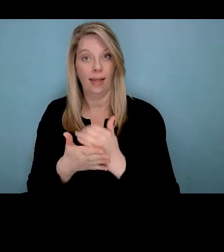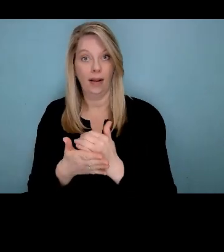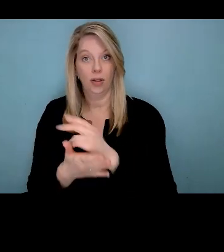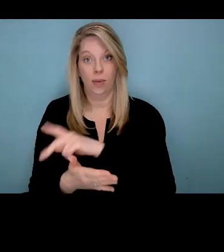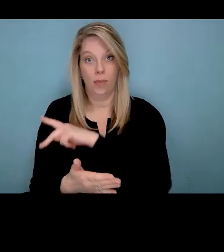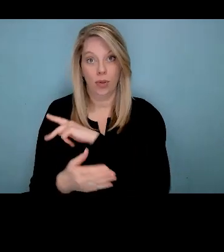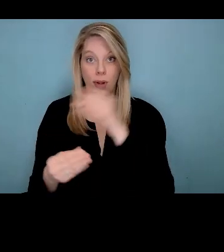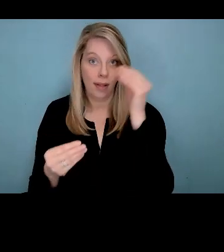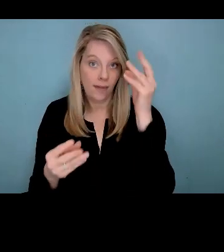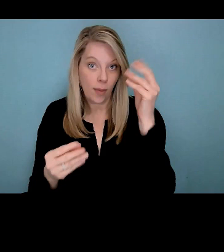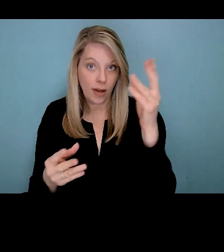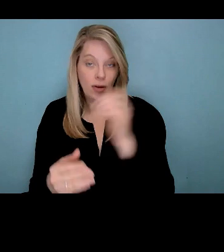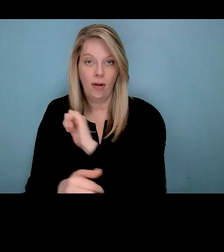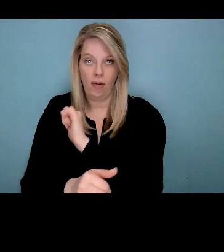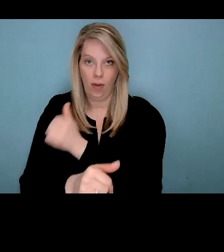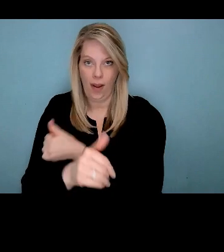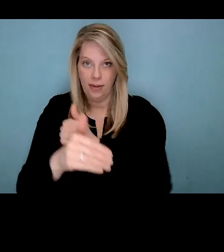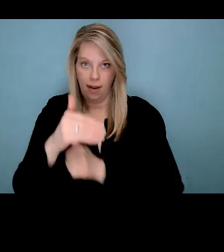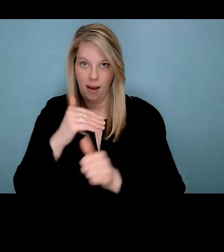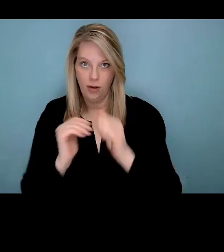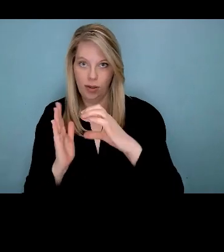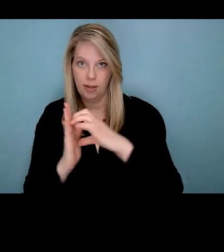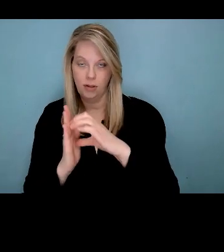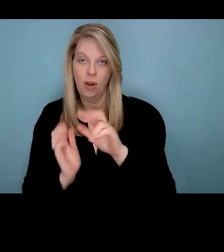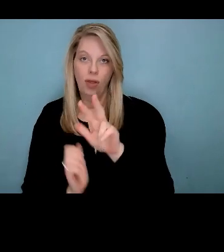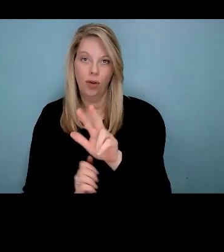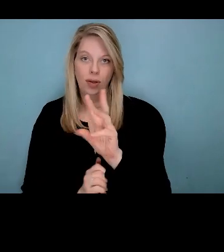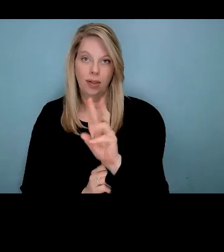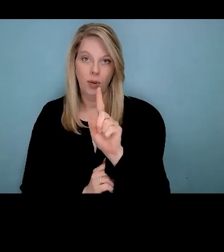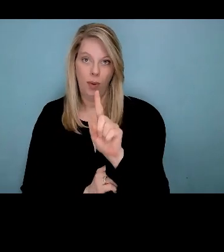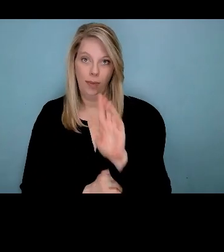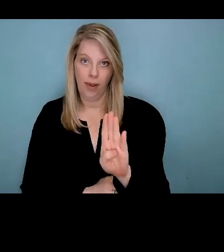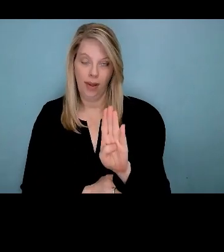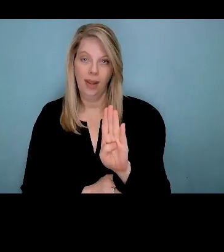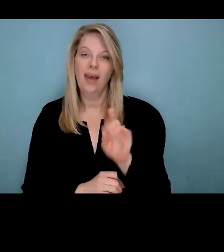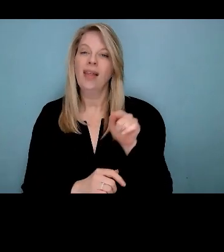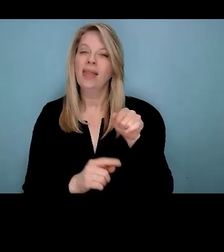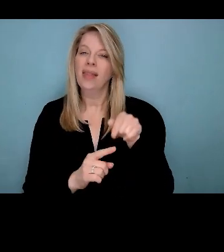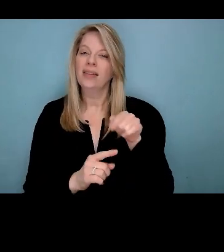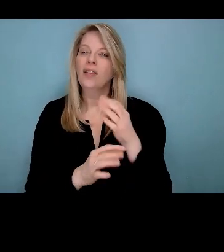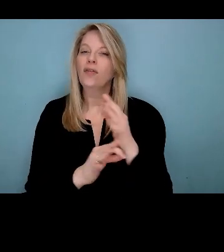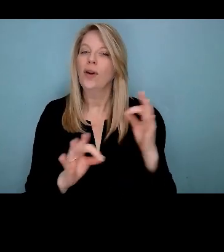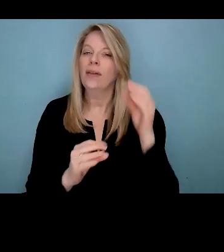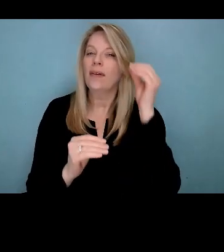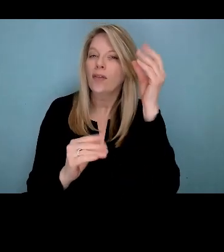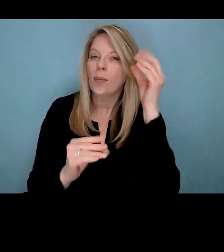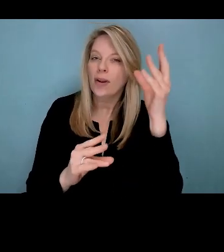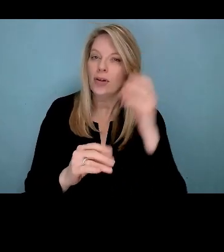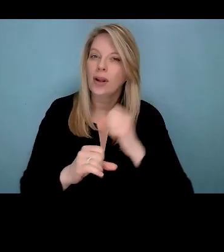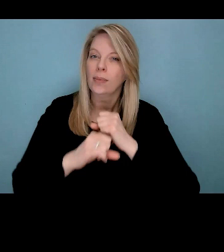authorized under section 36 oneb of the freedom of information and protection of Privacy Act